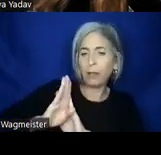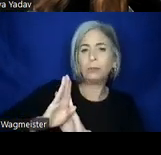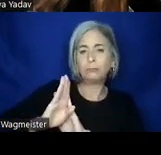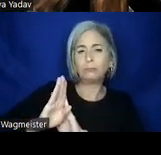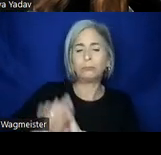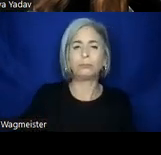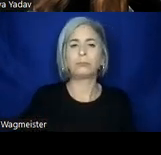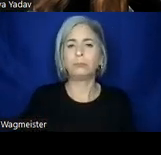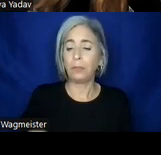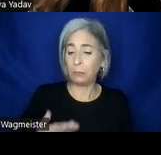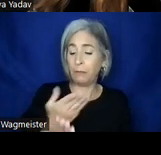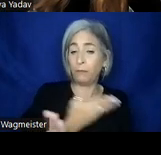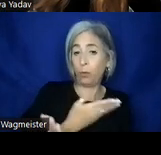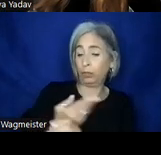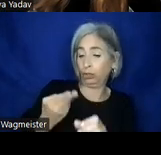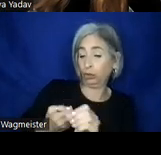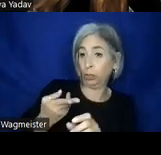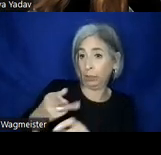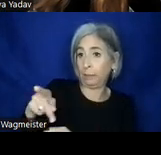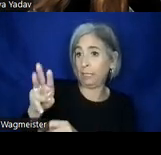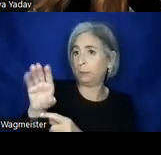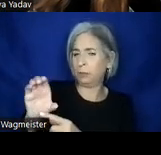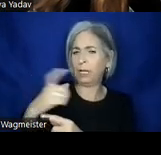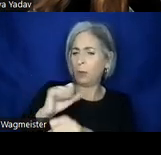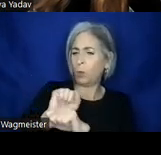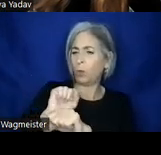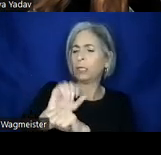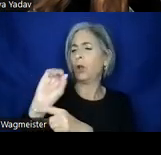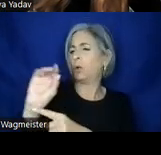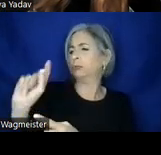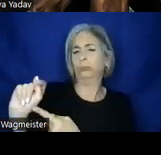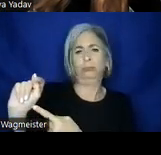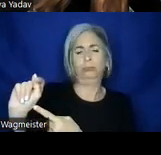Prior to joining PwC, I have worked as an occupational therapist and pursued